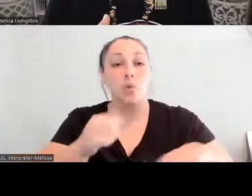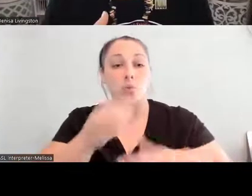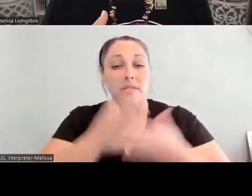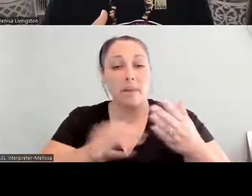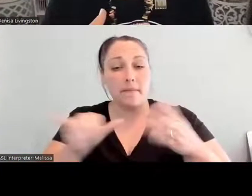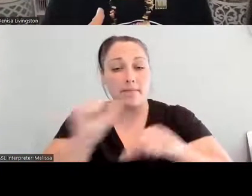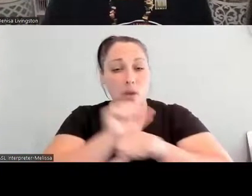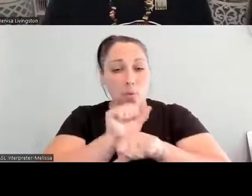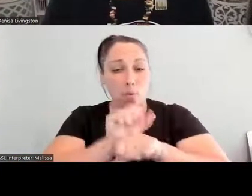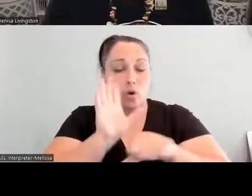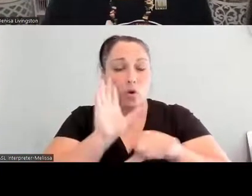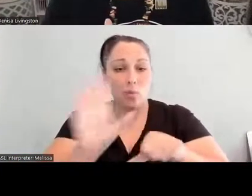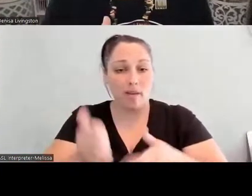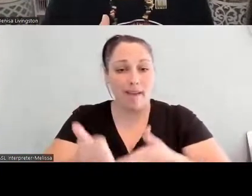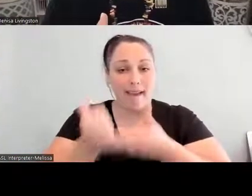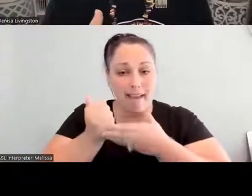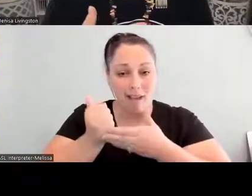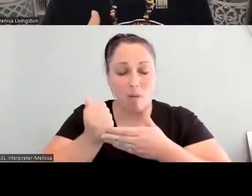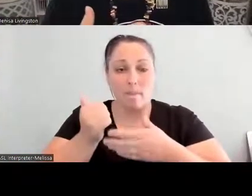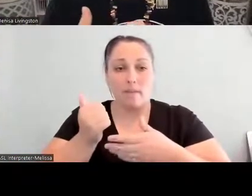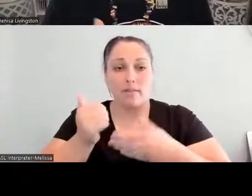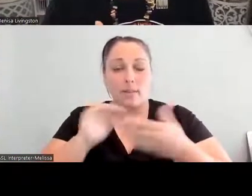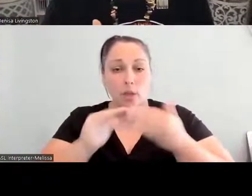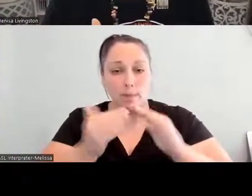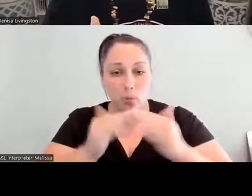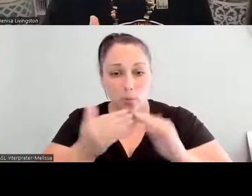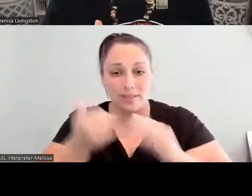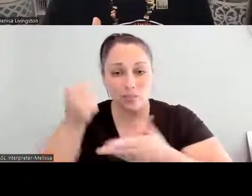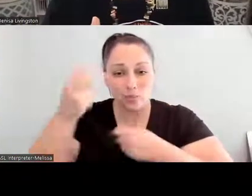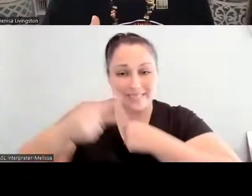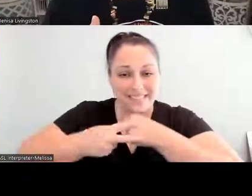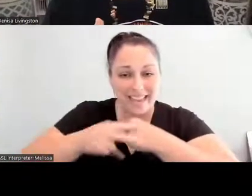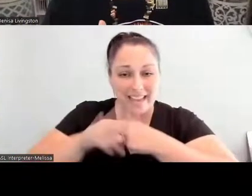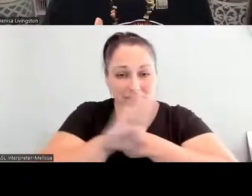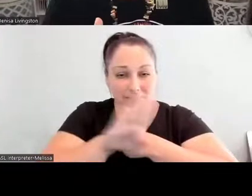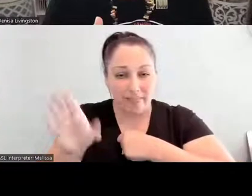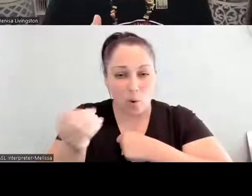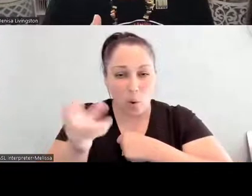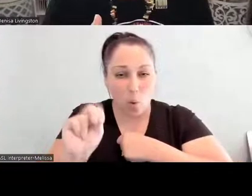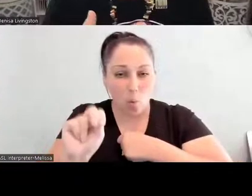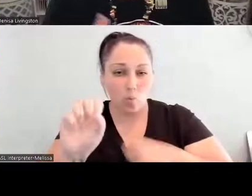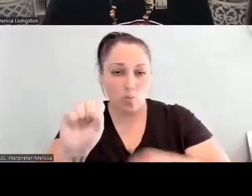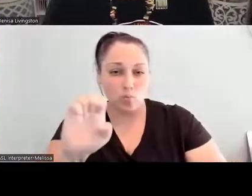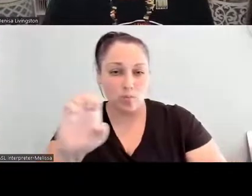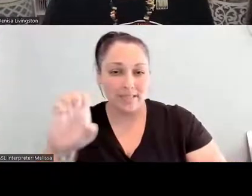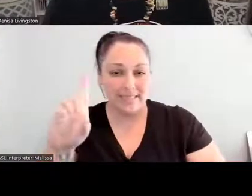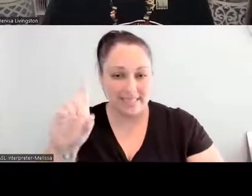communities to save their own seeds, to be able to utilize this in a method, you know, that they have seeds for the